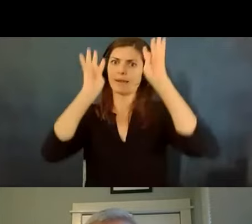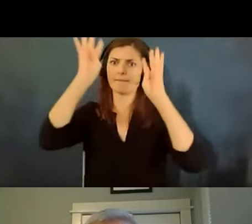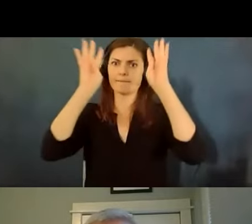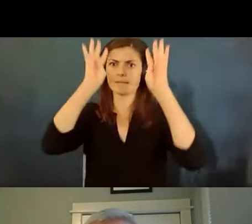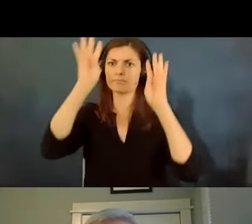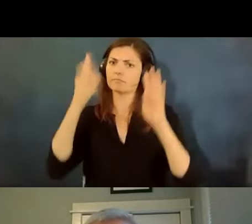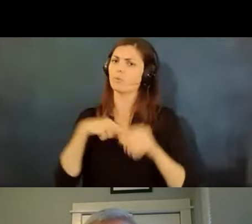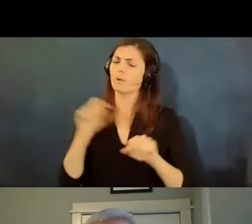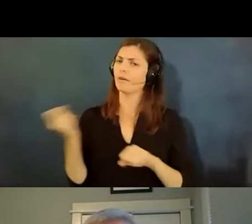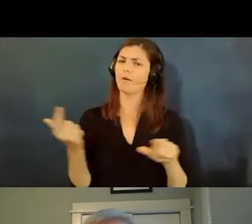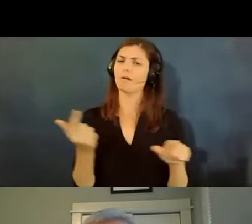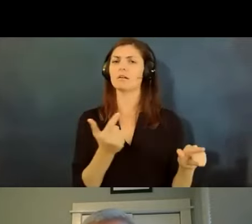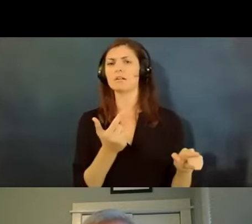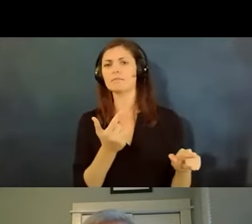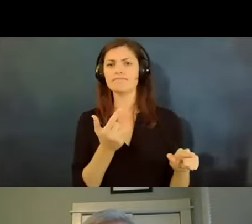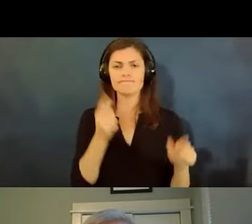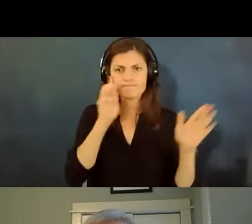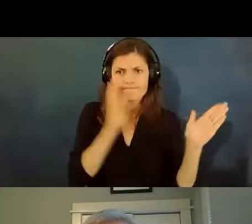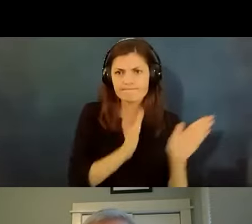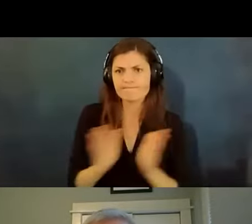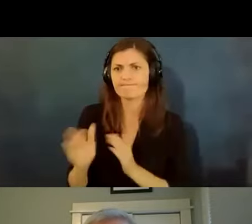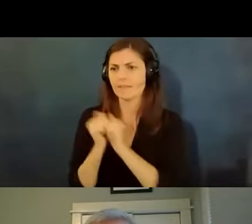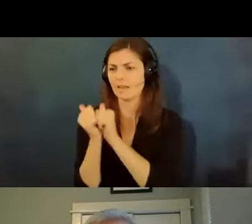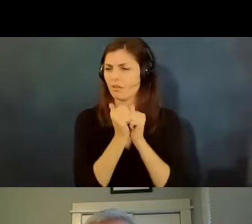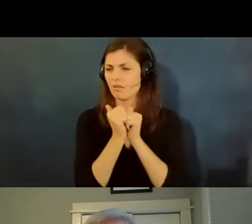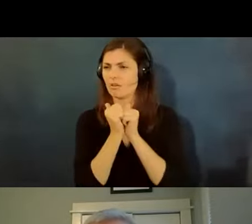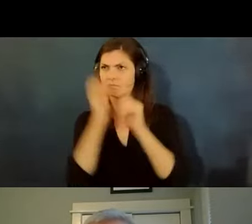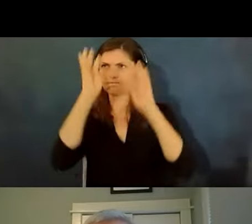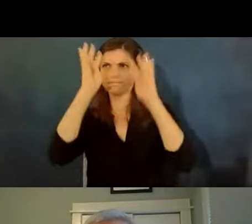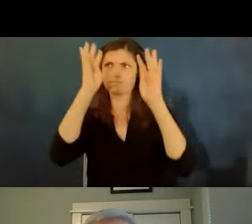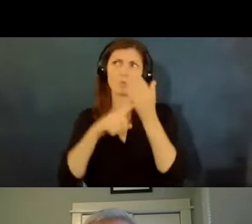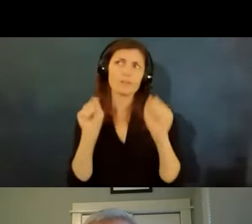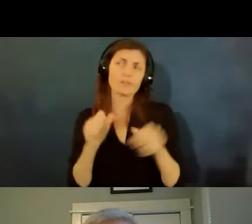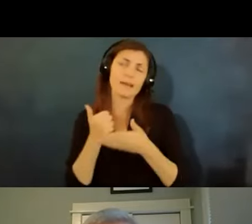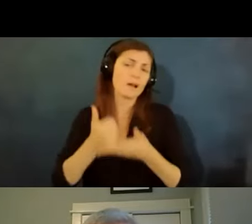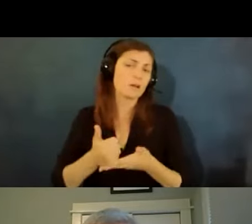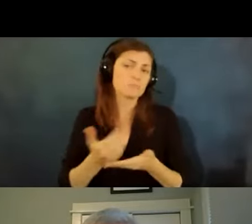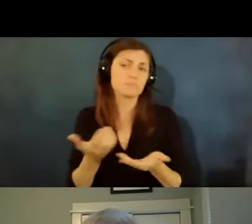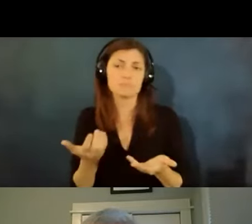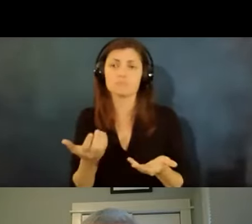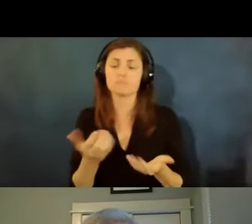all sort of strategize together about what might help you know what are what are the manifestations